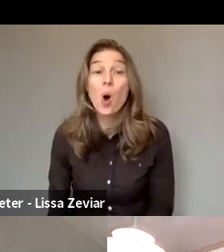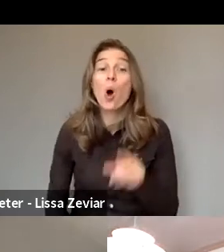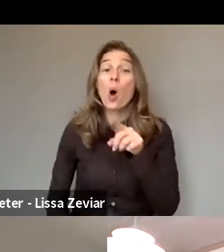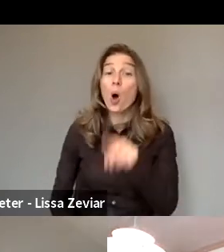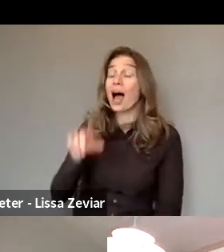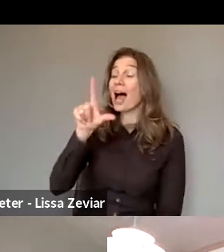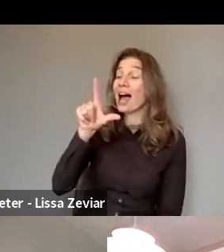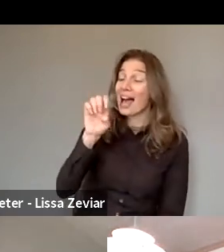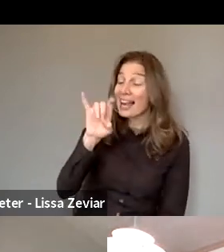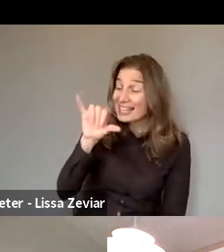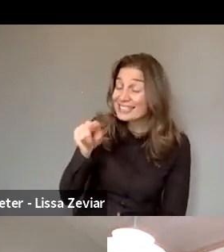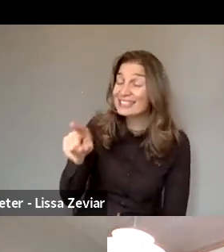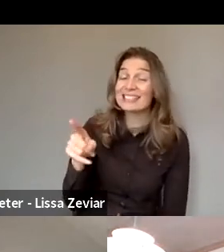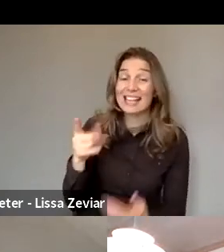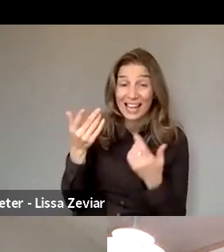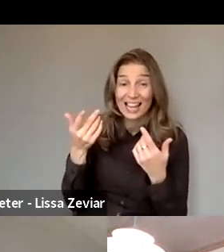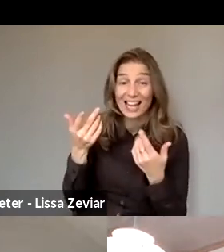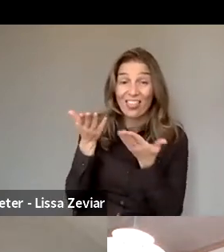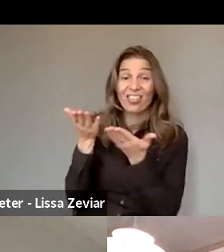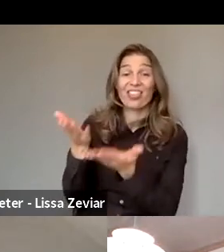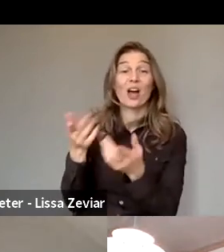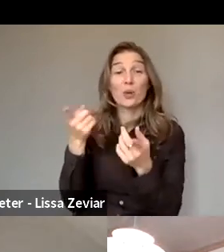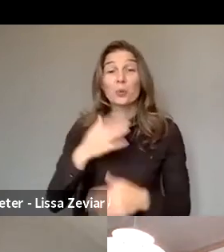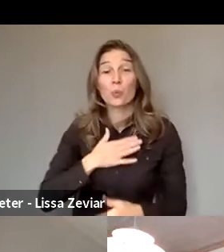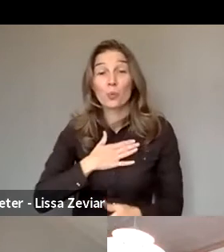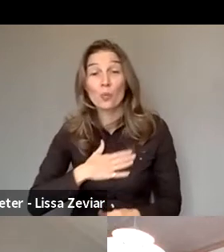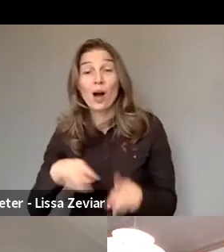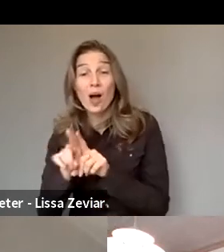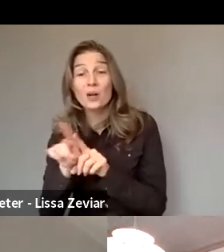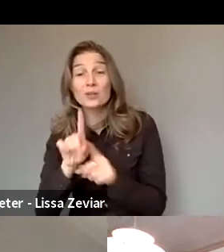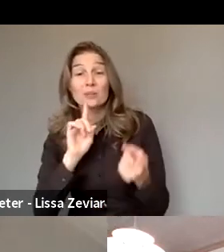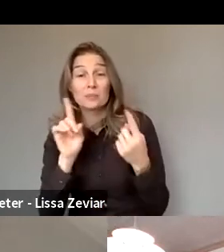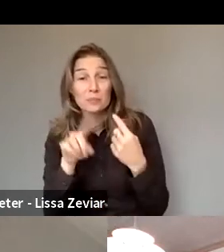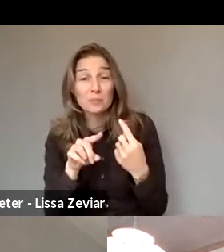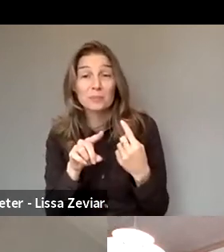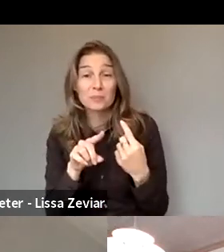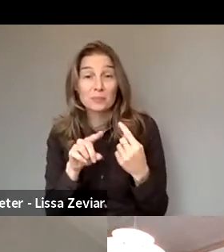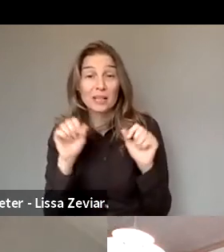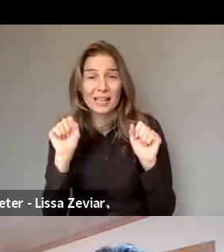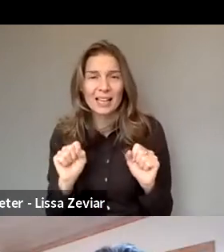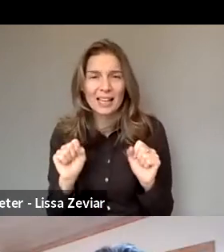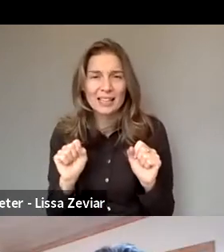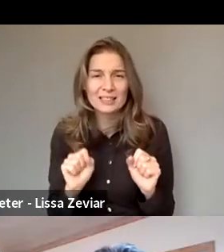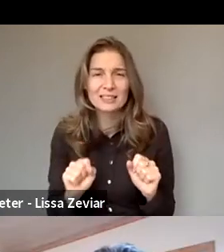if you want to reply to this question as well. Another question that we received for you, is